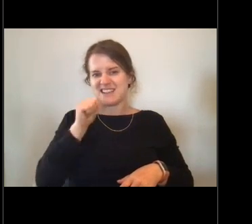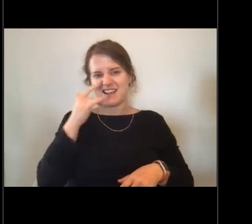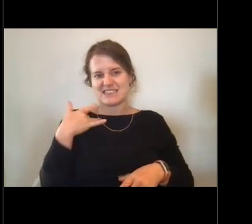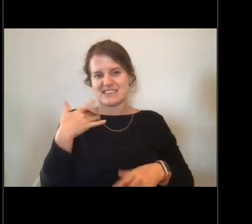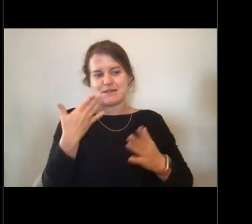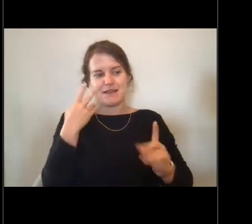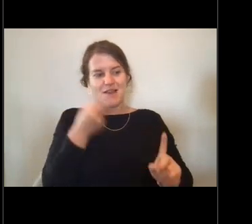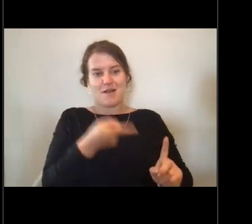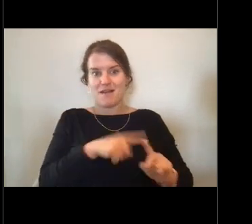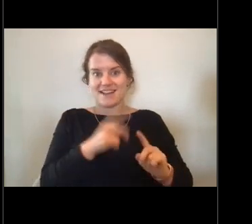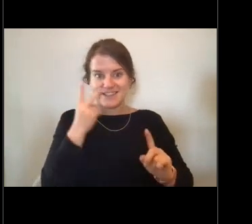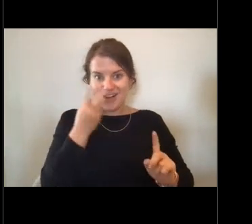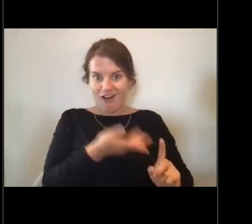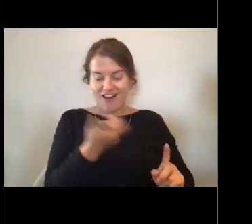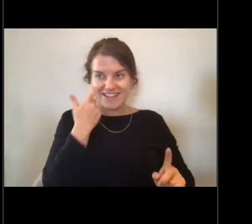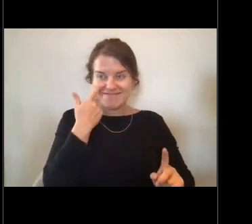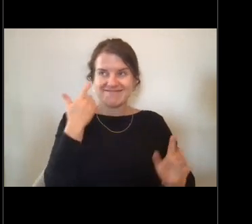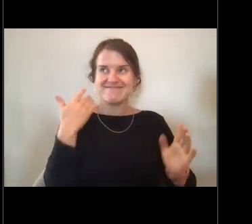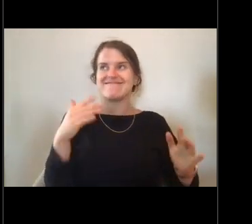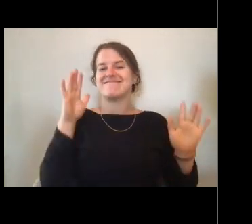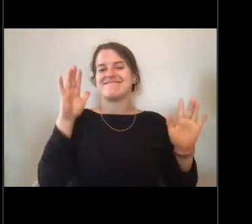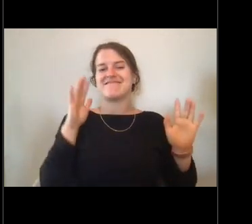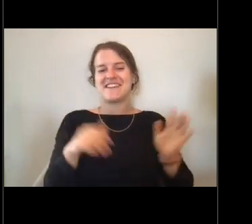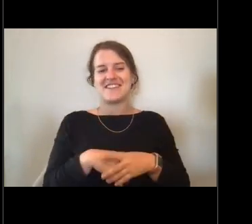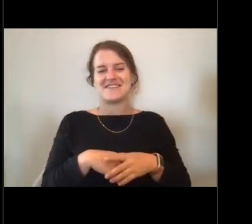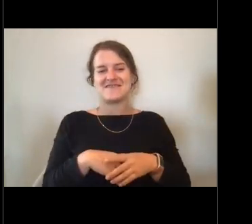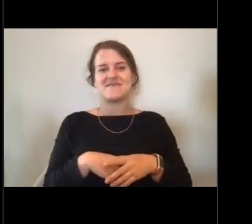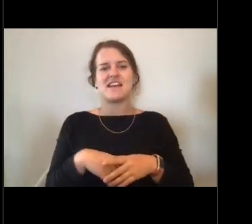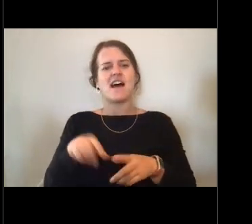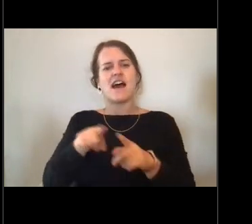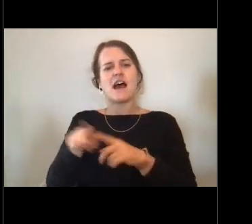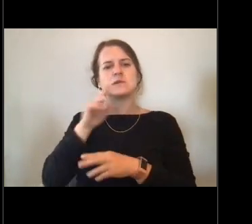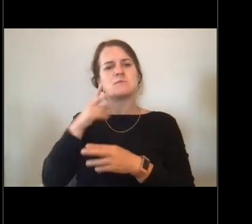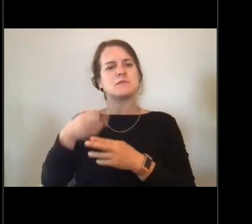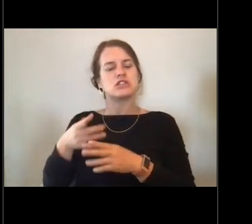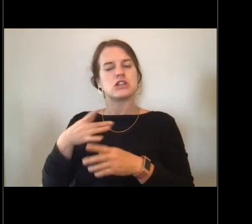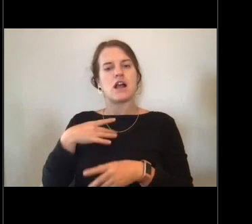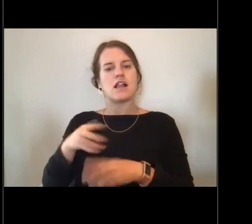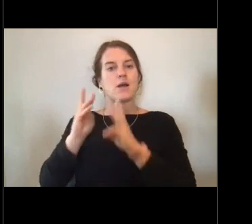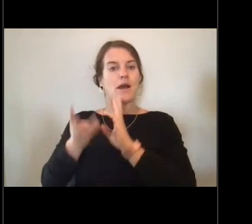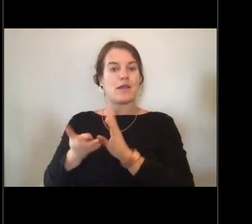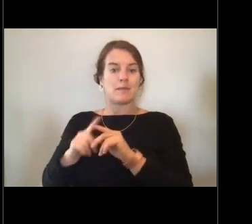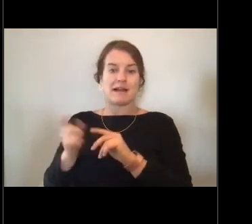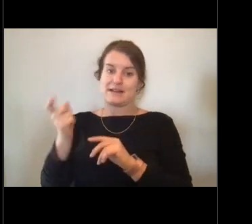And then I mentioned how I really like weather. Well, sometimes I don't like the weather